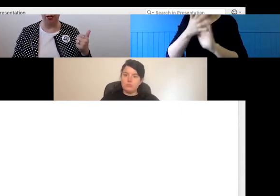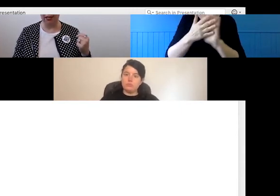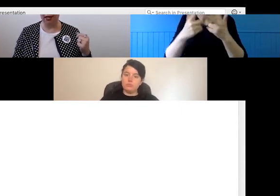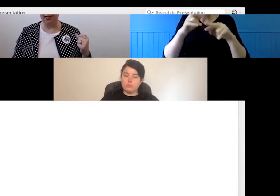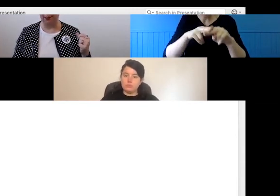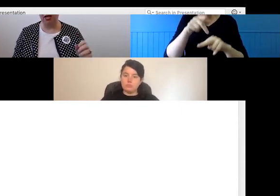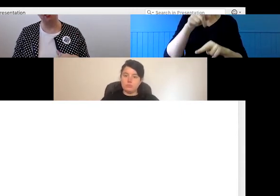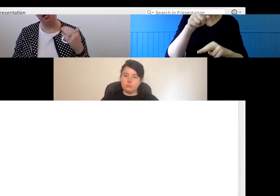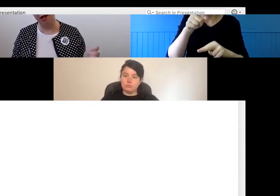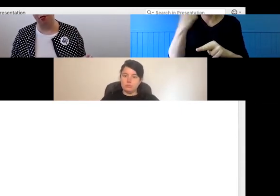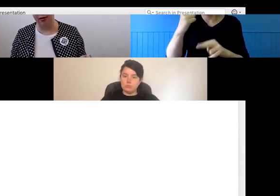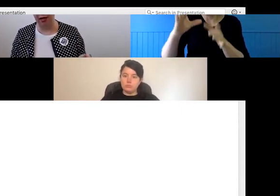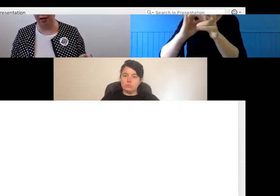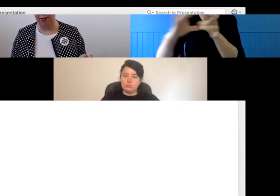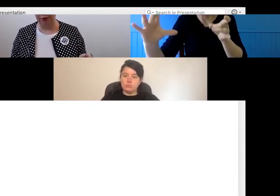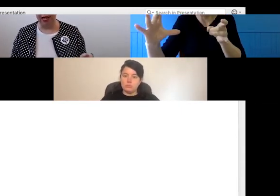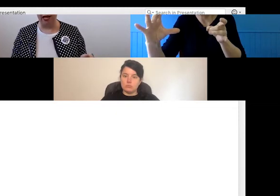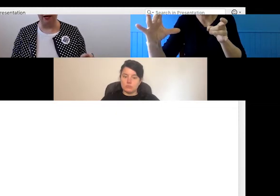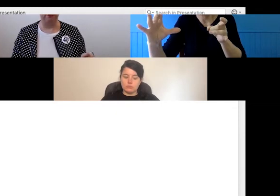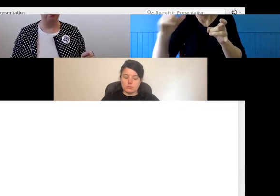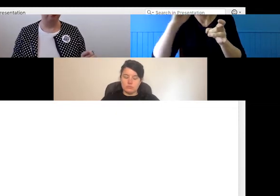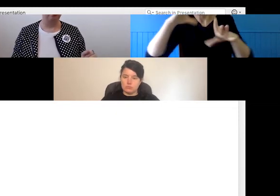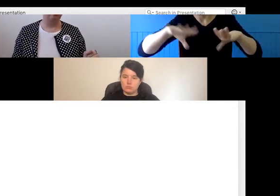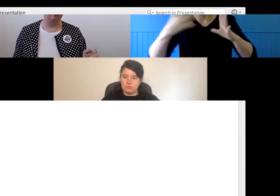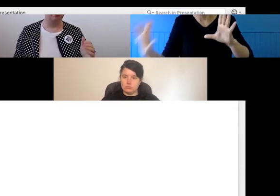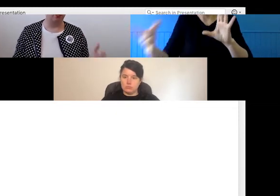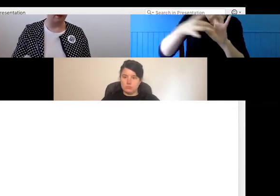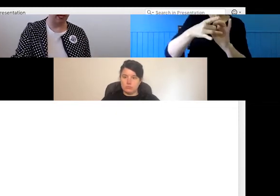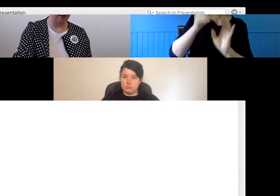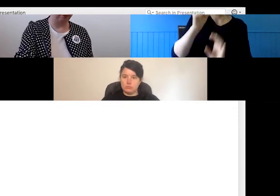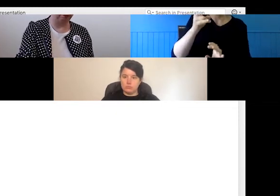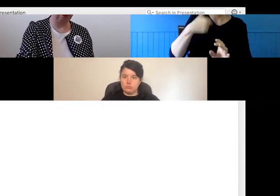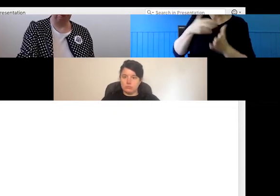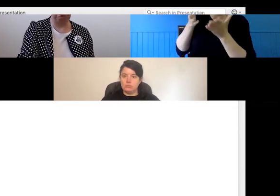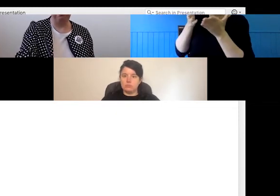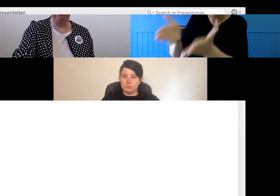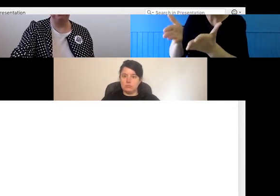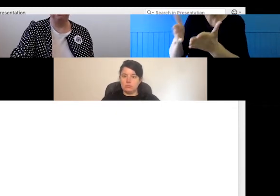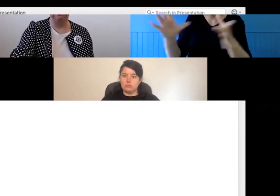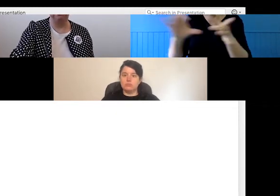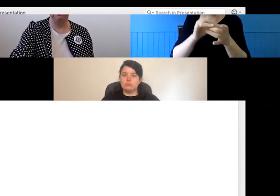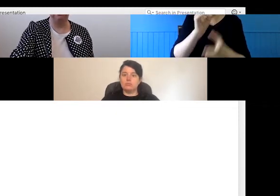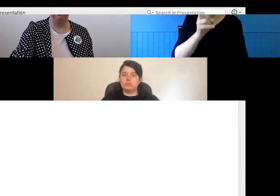disconnect somebody, that they can't automatically log back in.